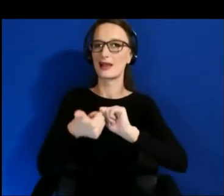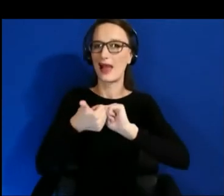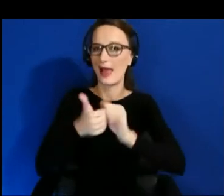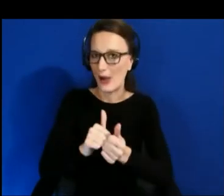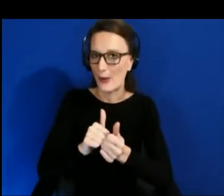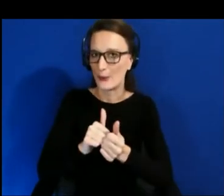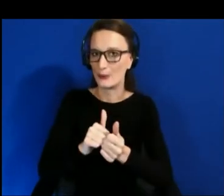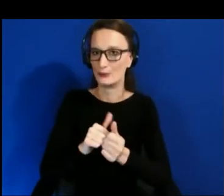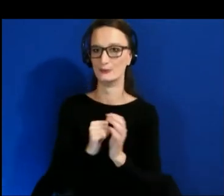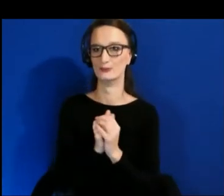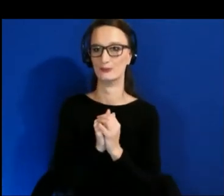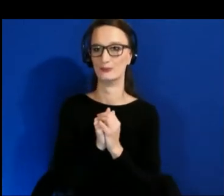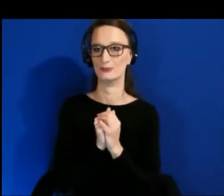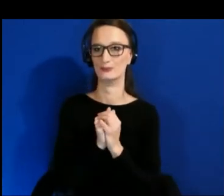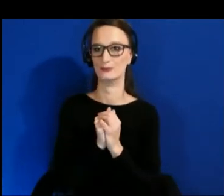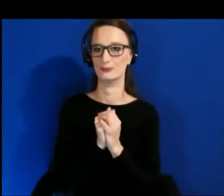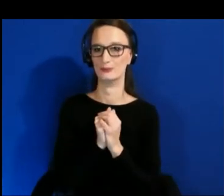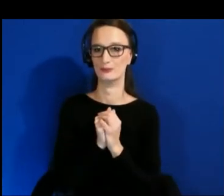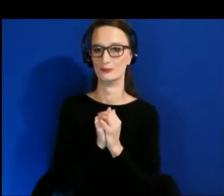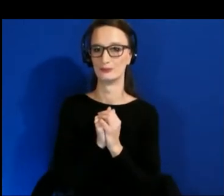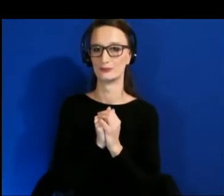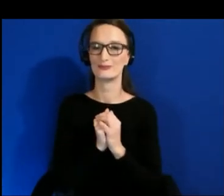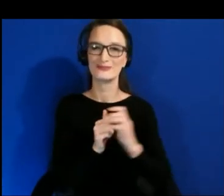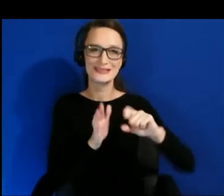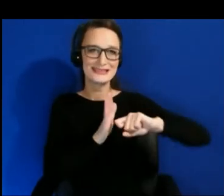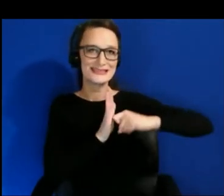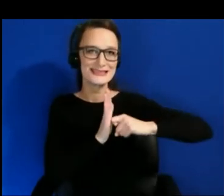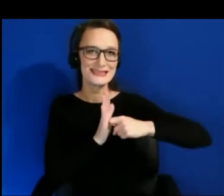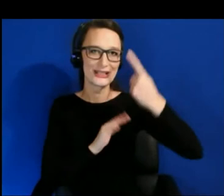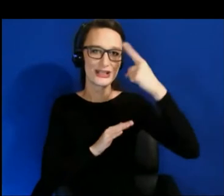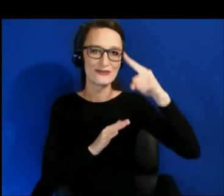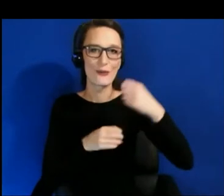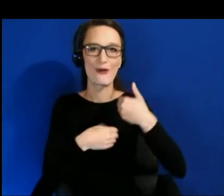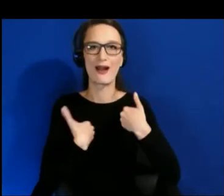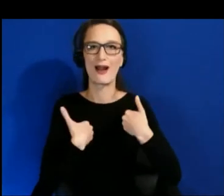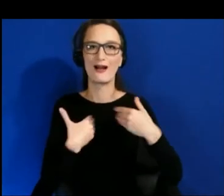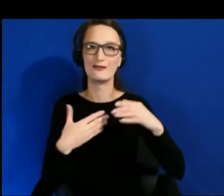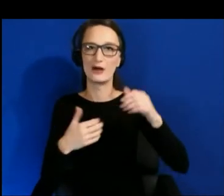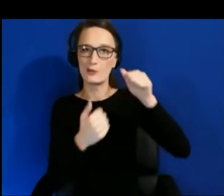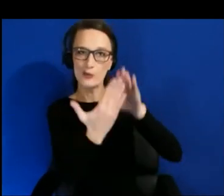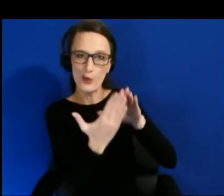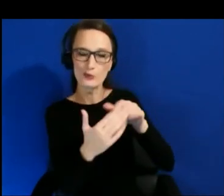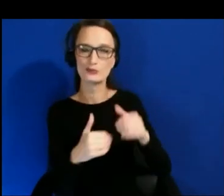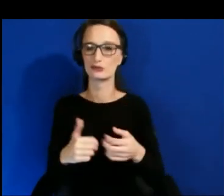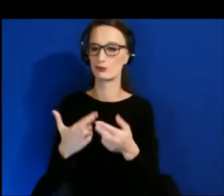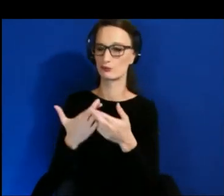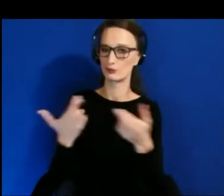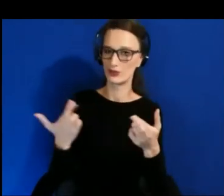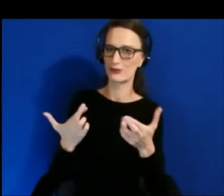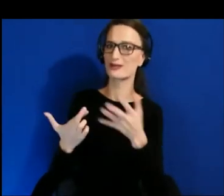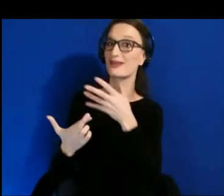It strikes me as key to have to approaches, resources, as well as people who can learn about and